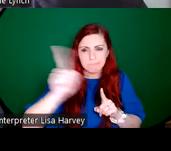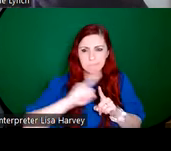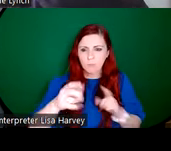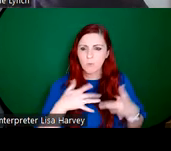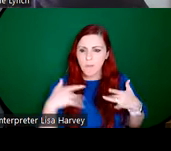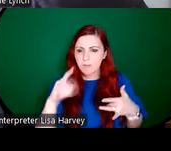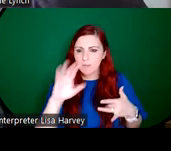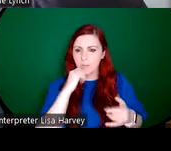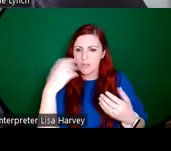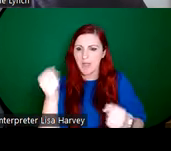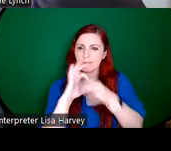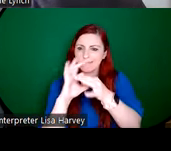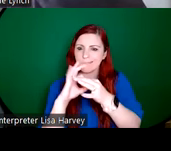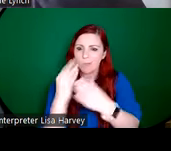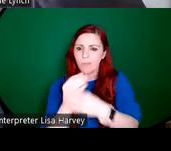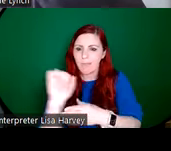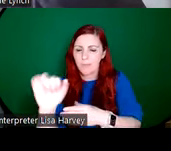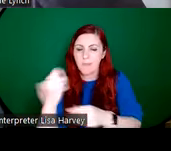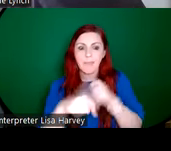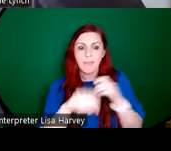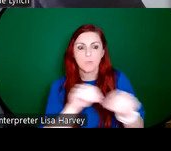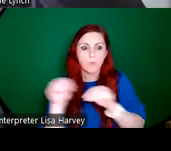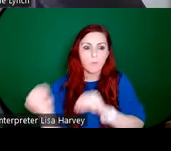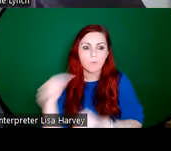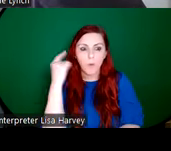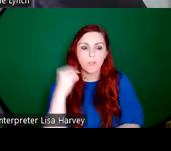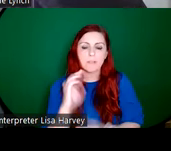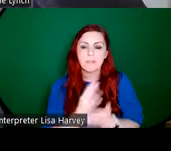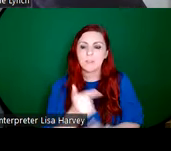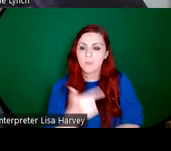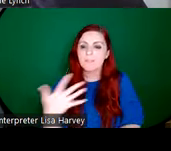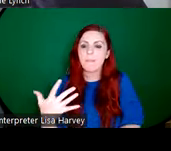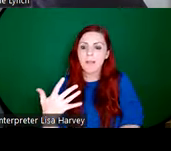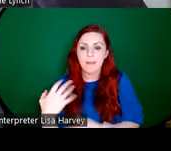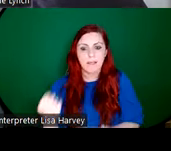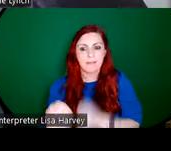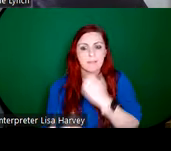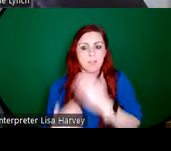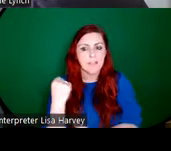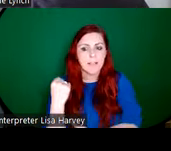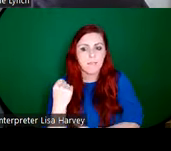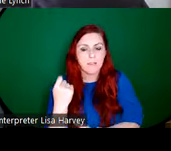moved to London in 1925 and embarked on a really successful solo career in